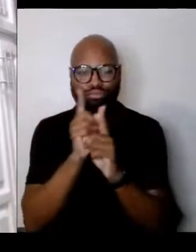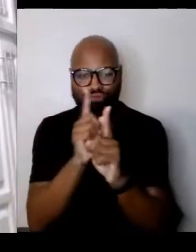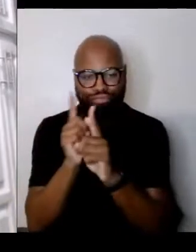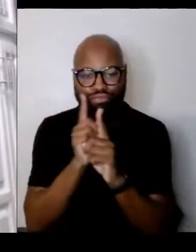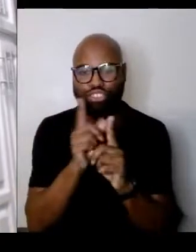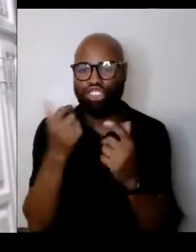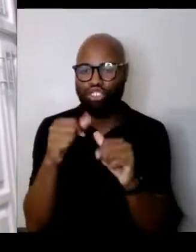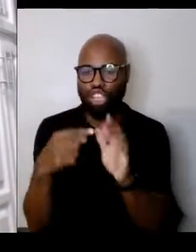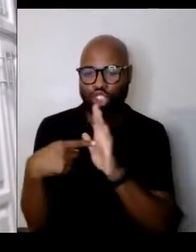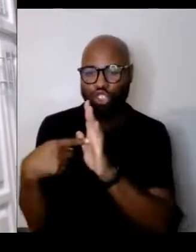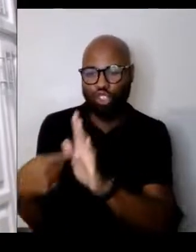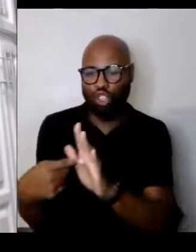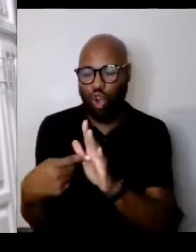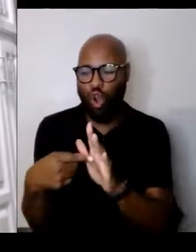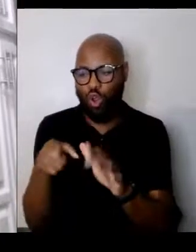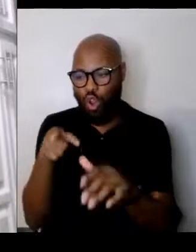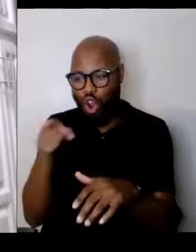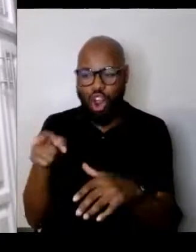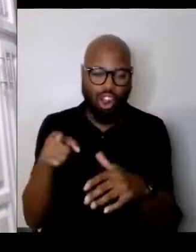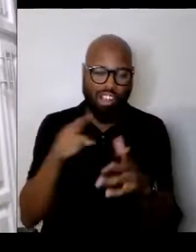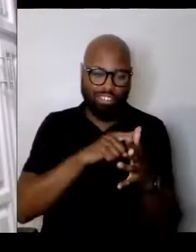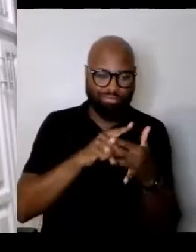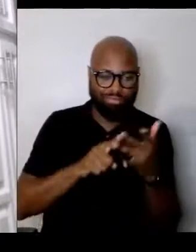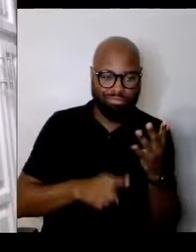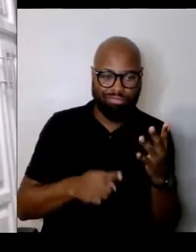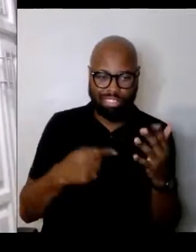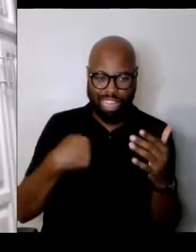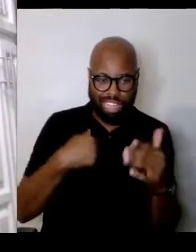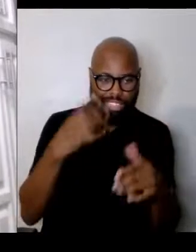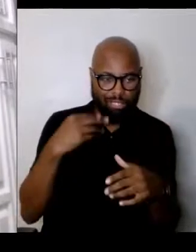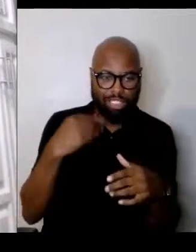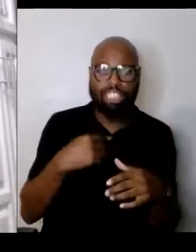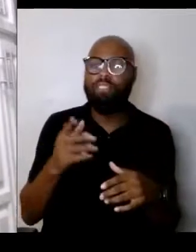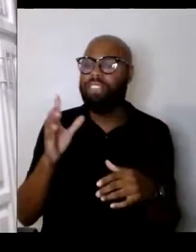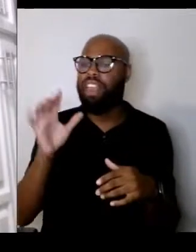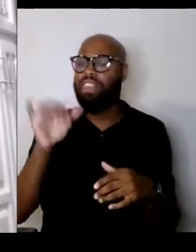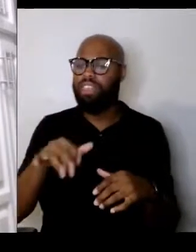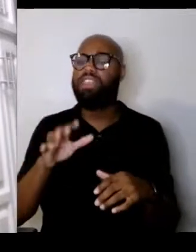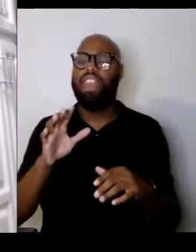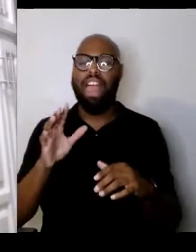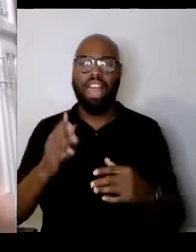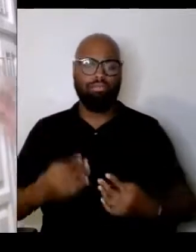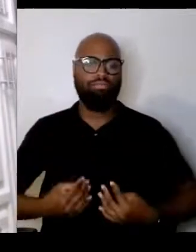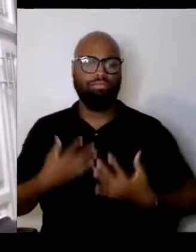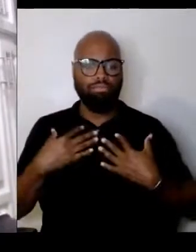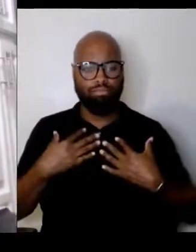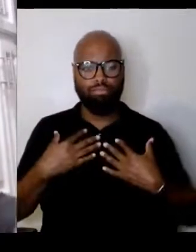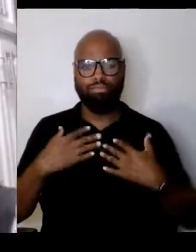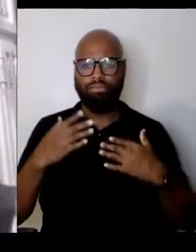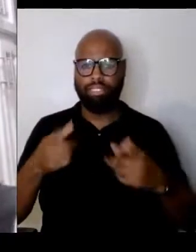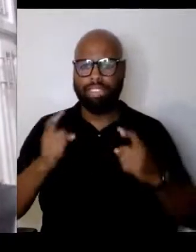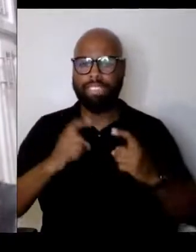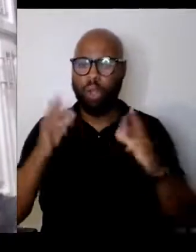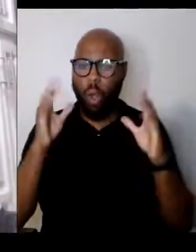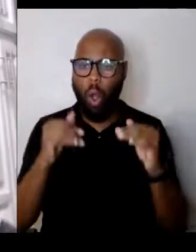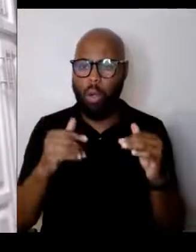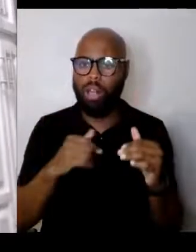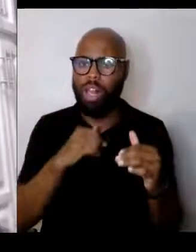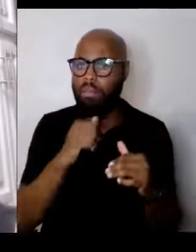and talk to her and that gives me hope because this is not something that I'm going somewhere to a large auditorium